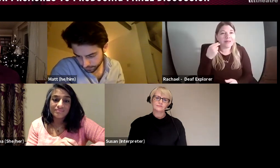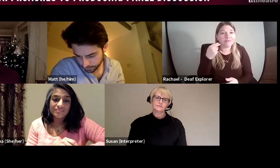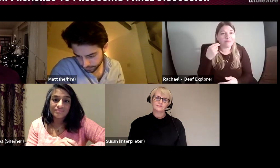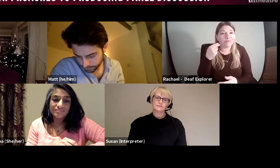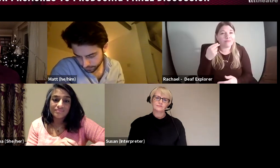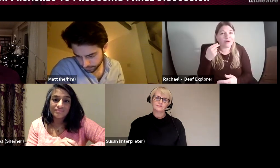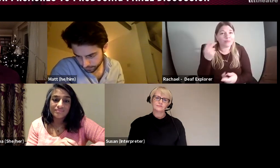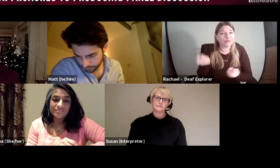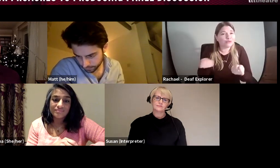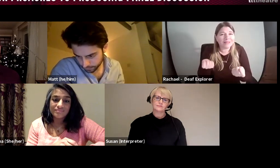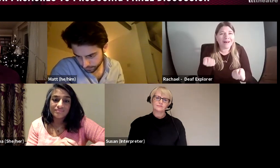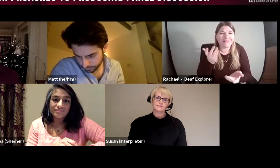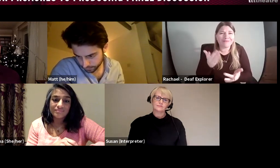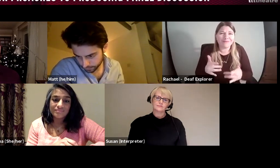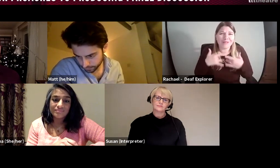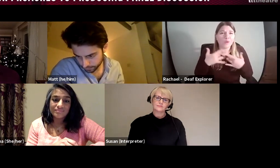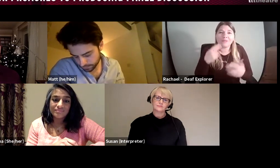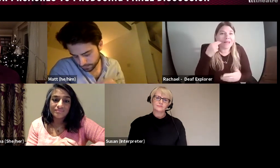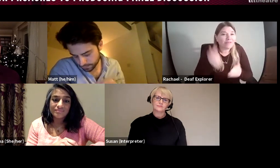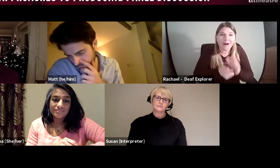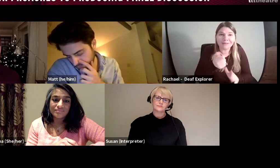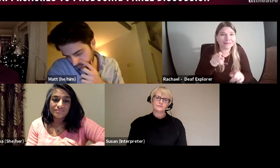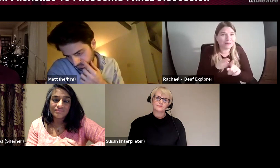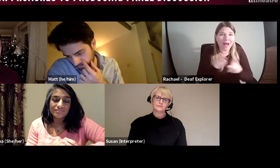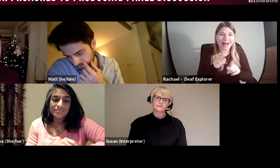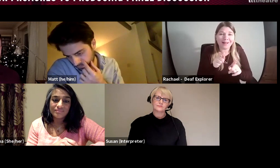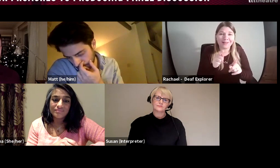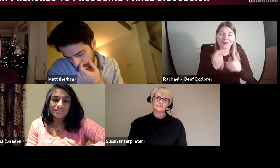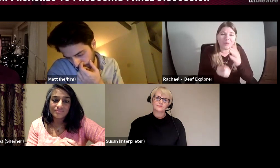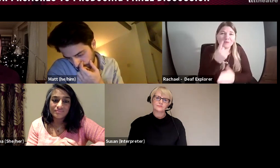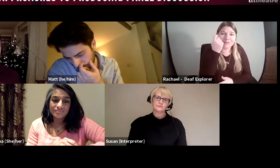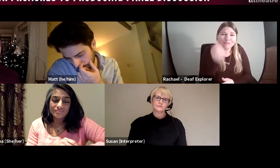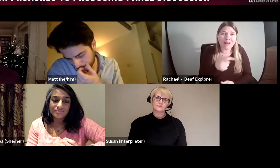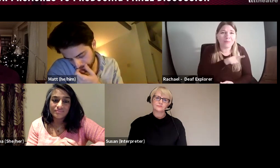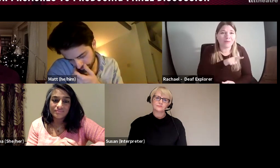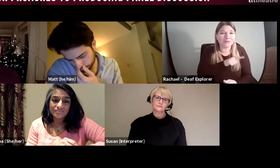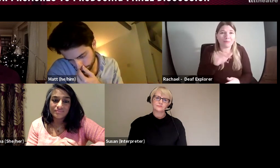and create their own work, and I think for deaf people and also not just deaf people who want to